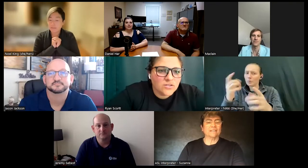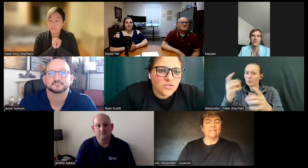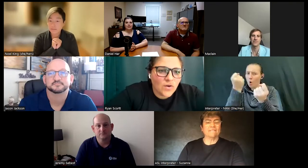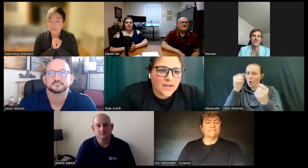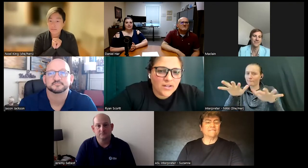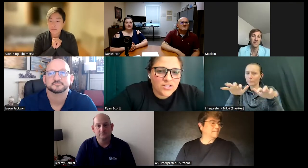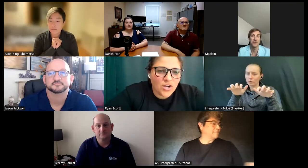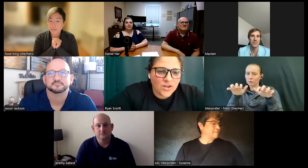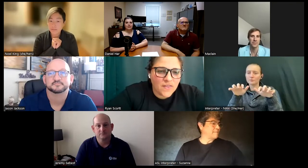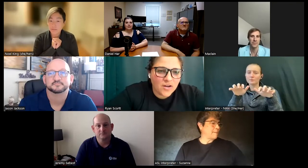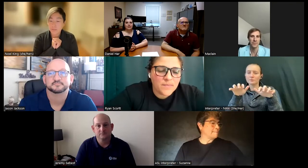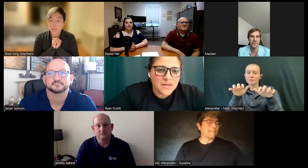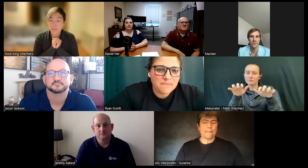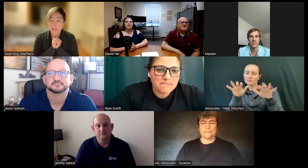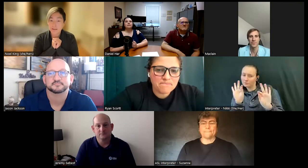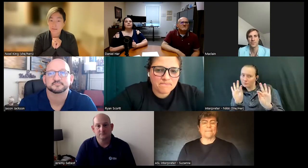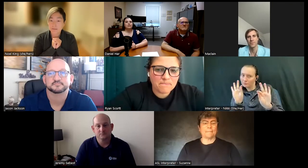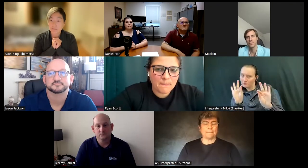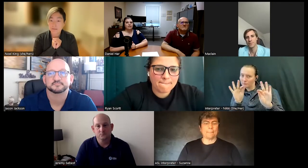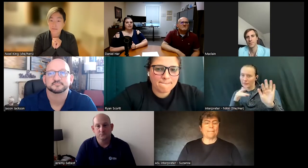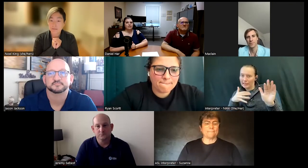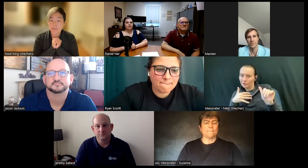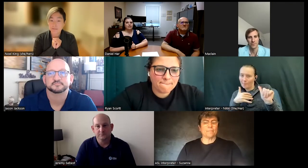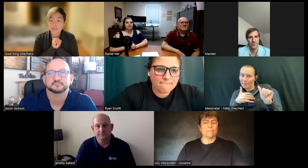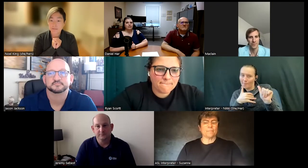So I got into art therapy